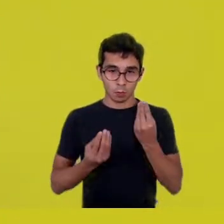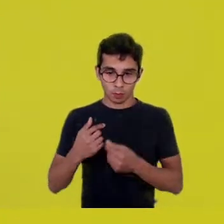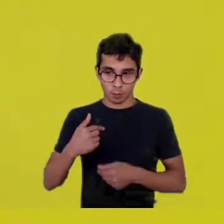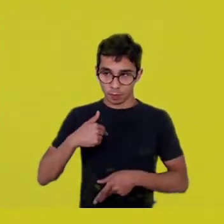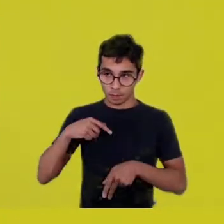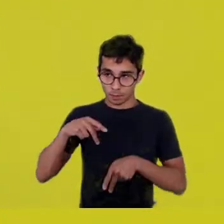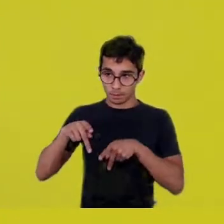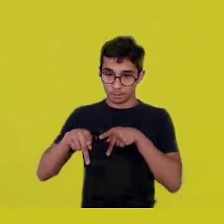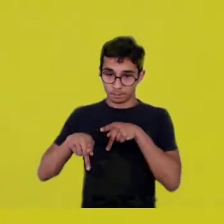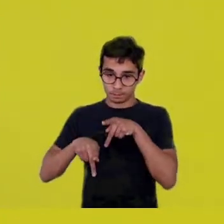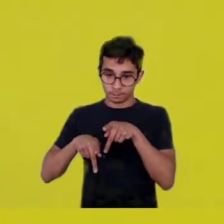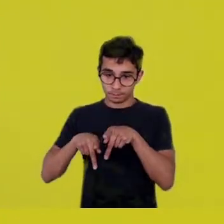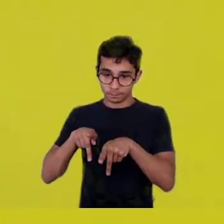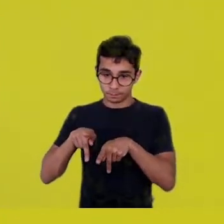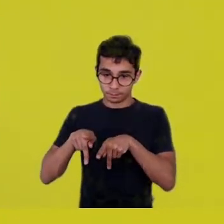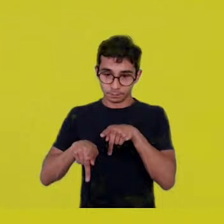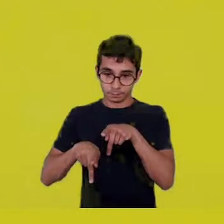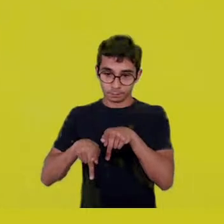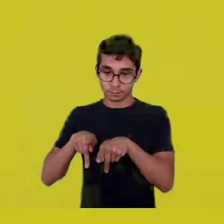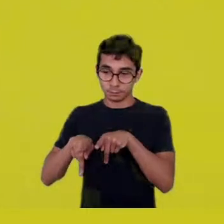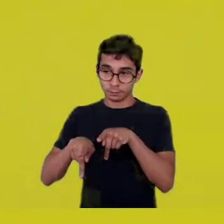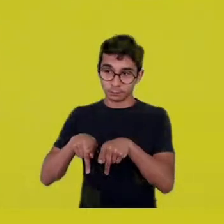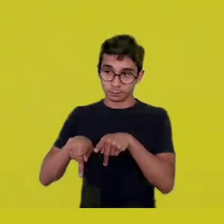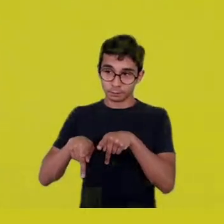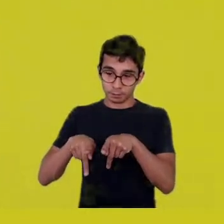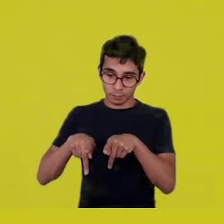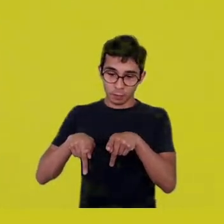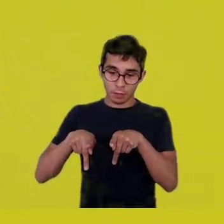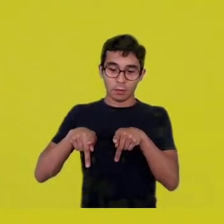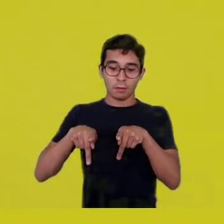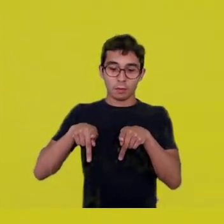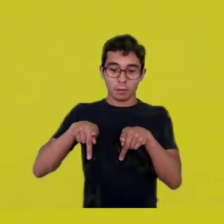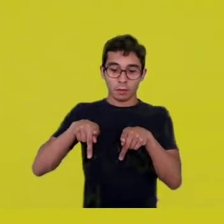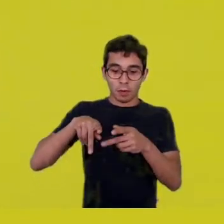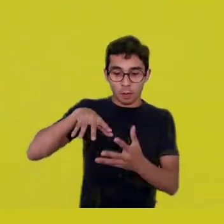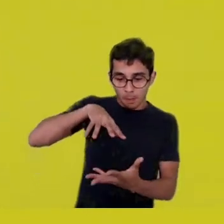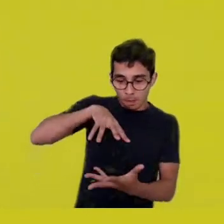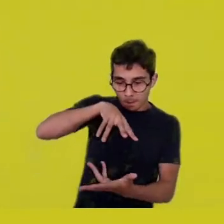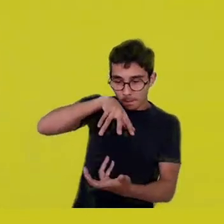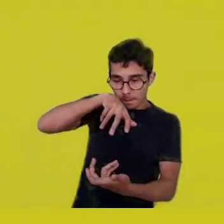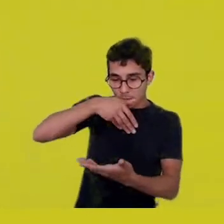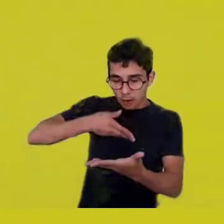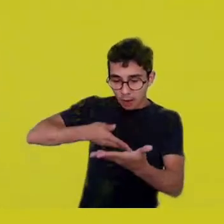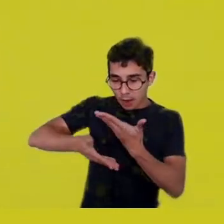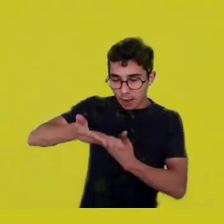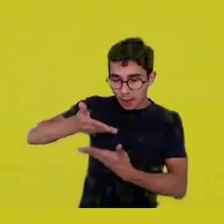is very revigorating, it is the medicine